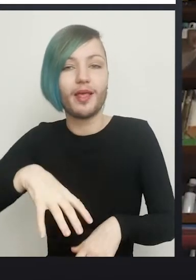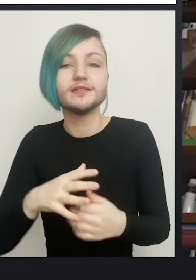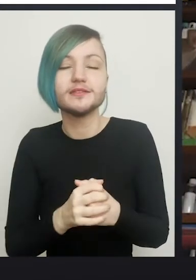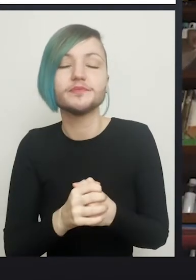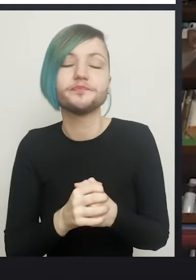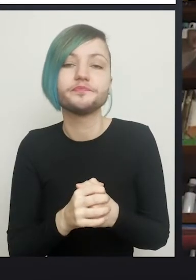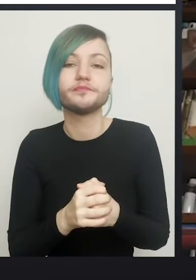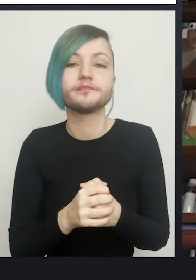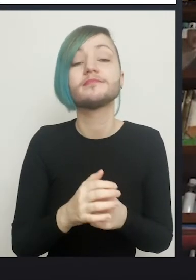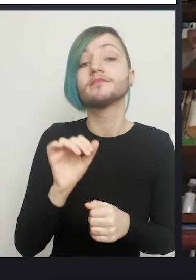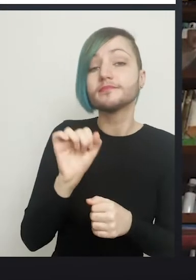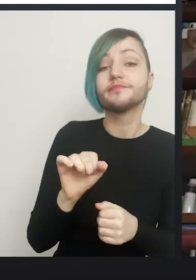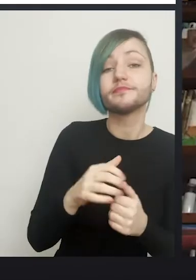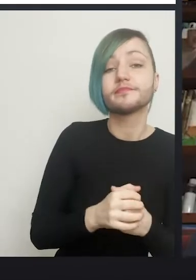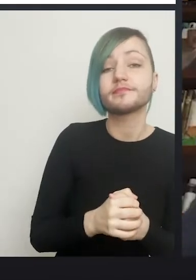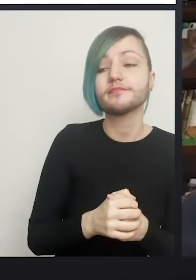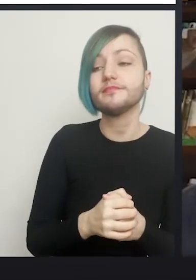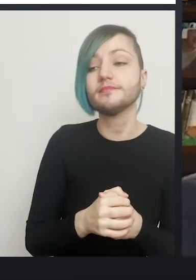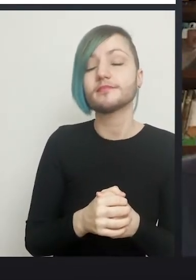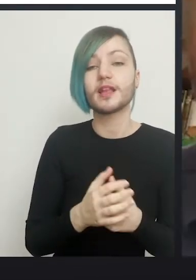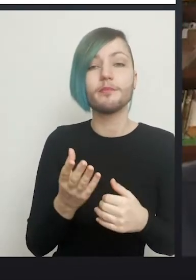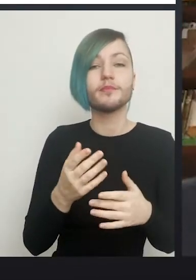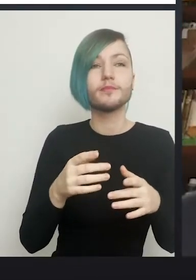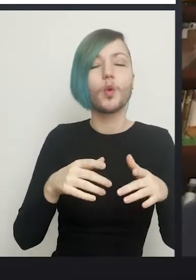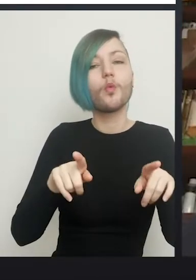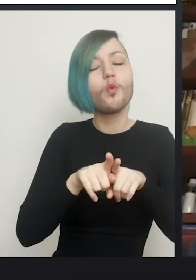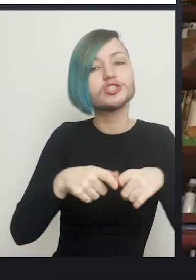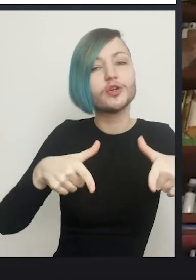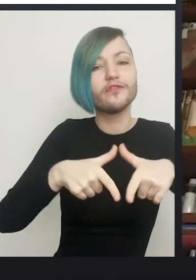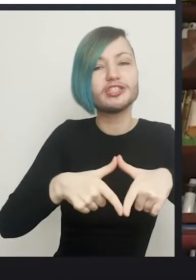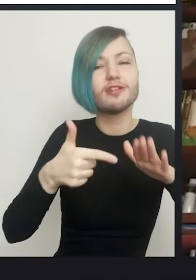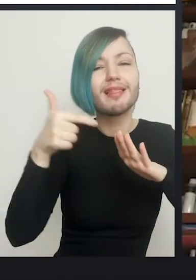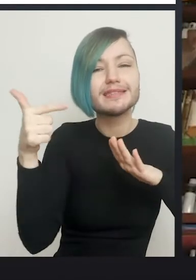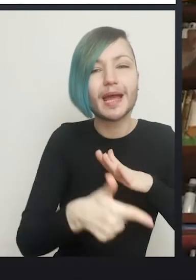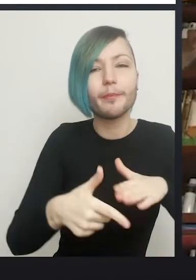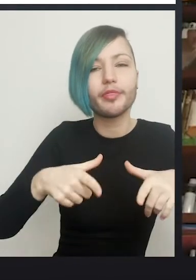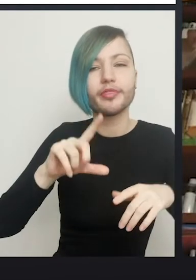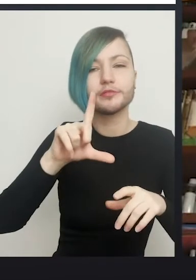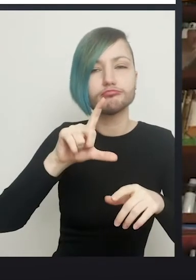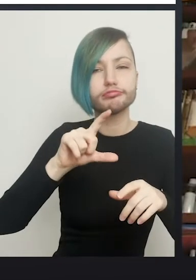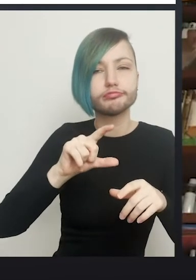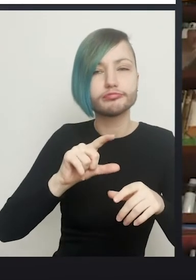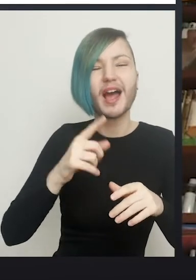I mean loss of a certain amount of vaginal depth I think is probably universal,